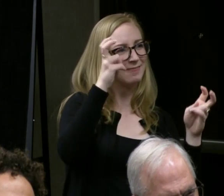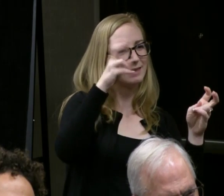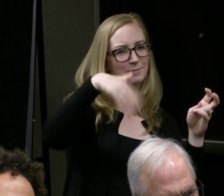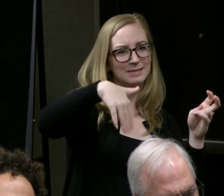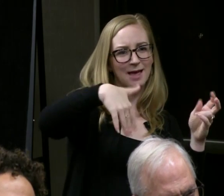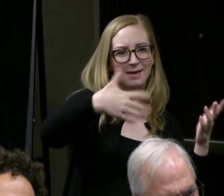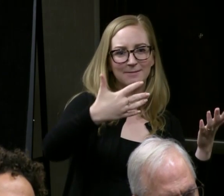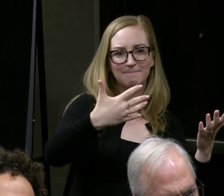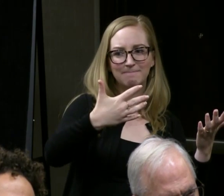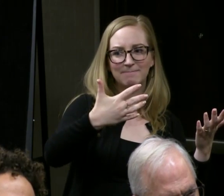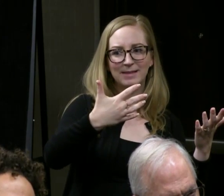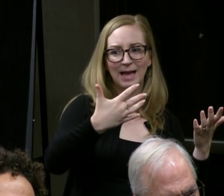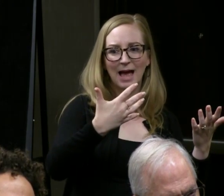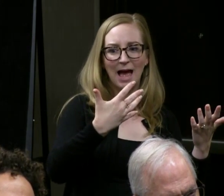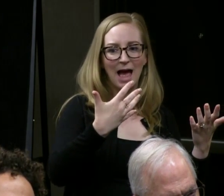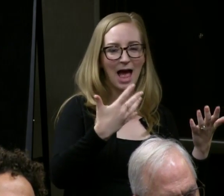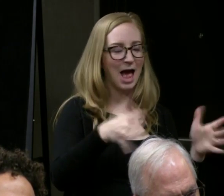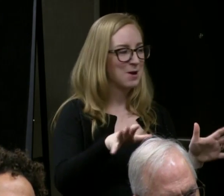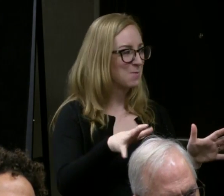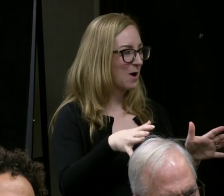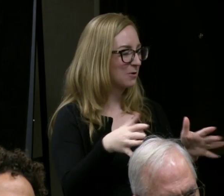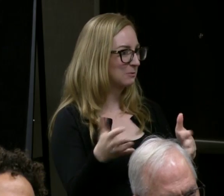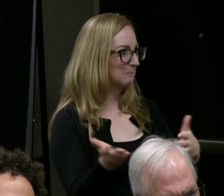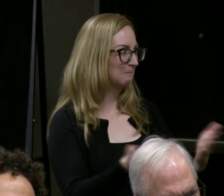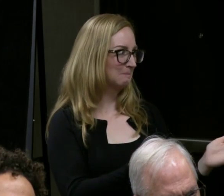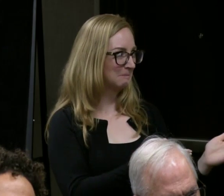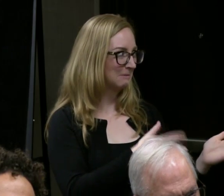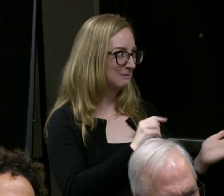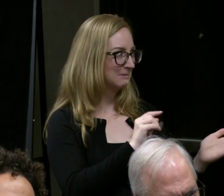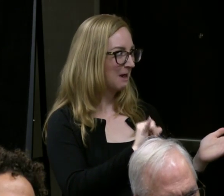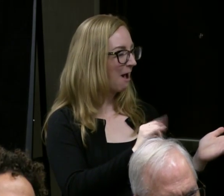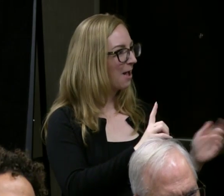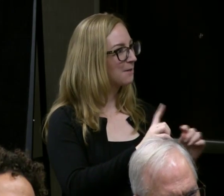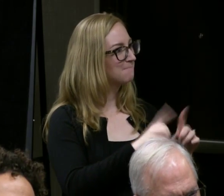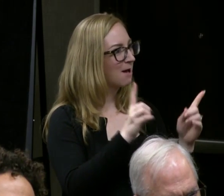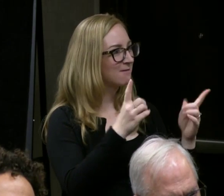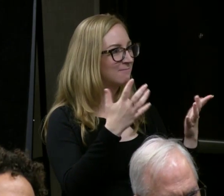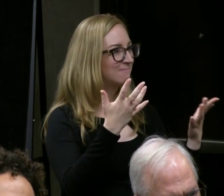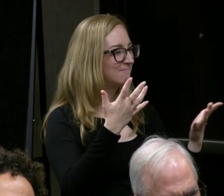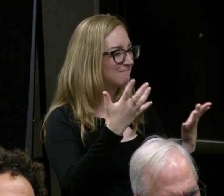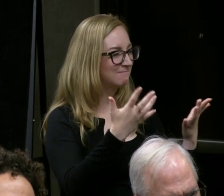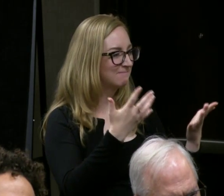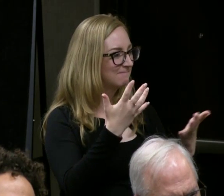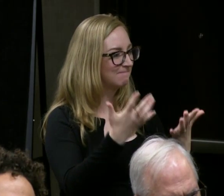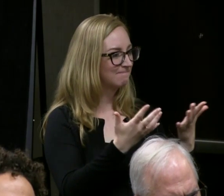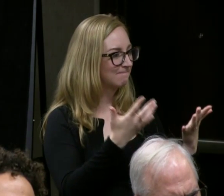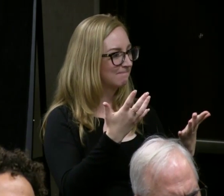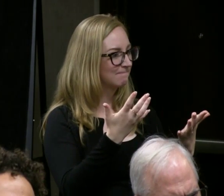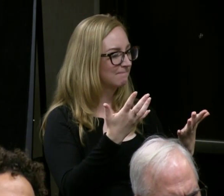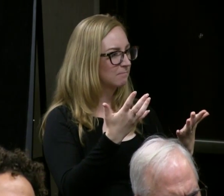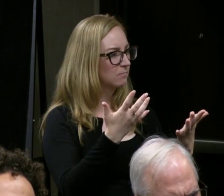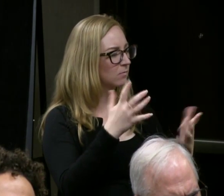I don't want to put you on the spot, Ty, but it was when we did--